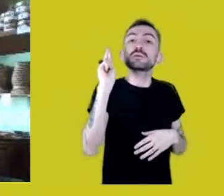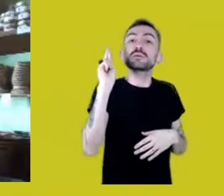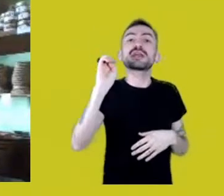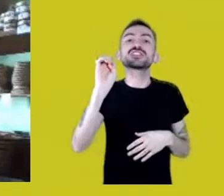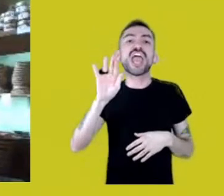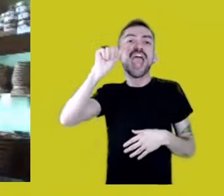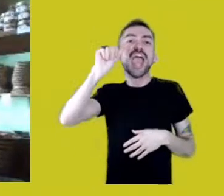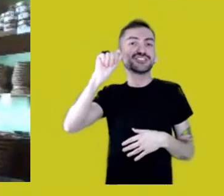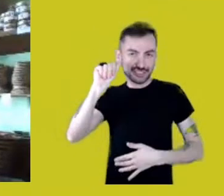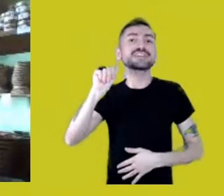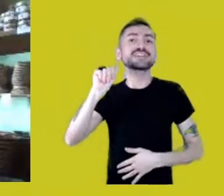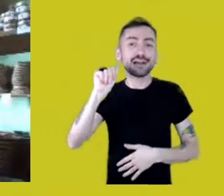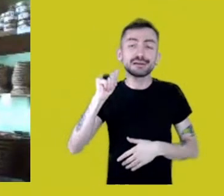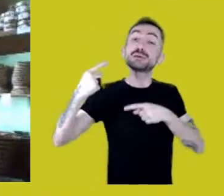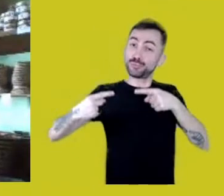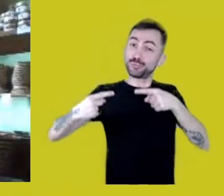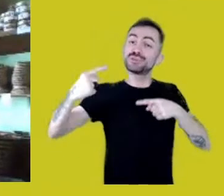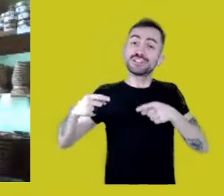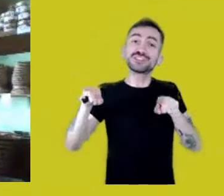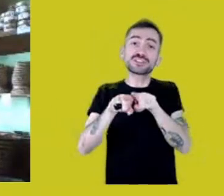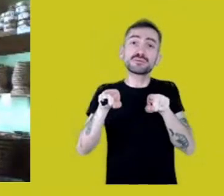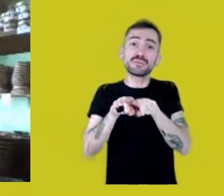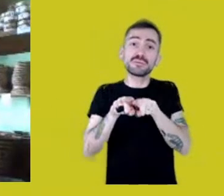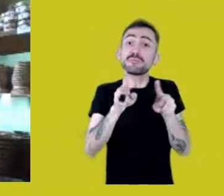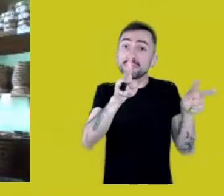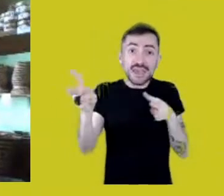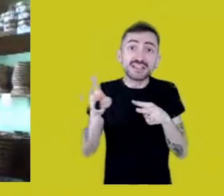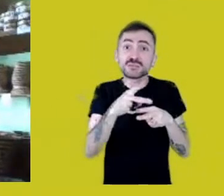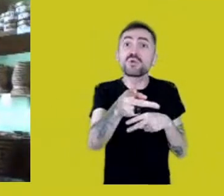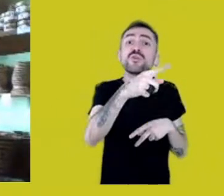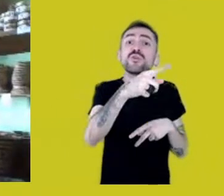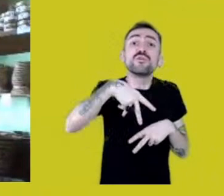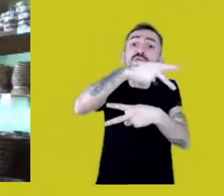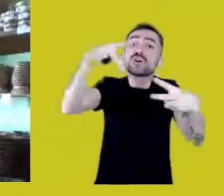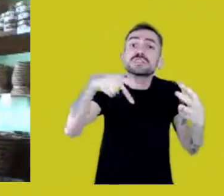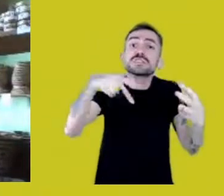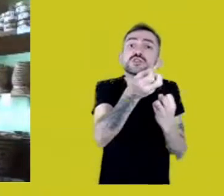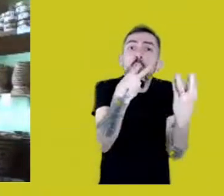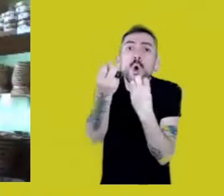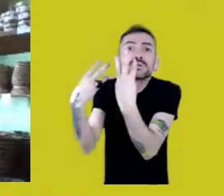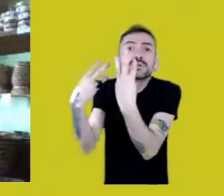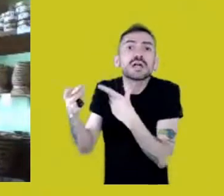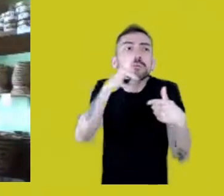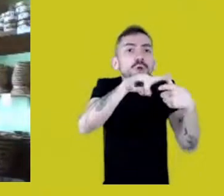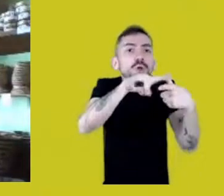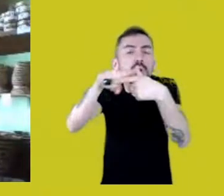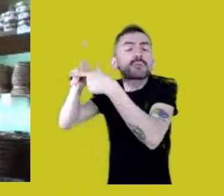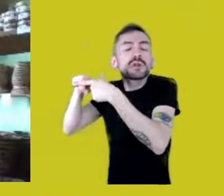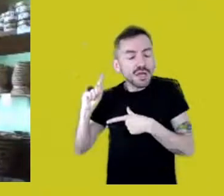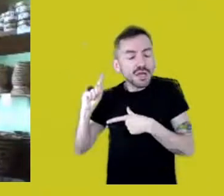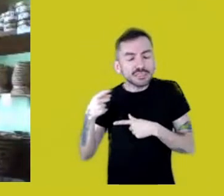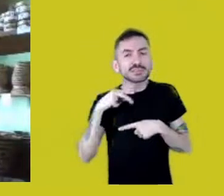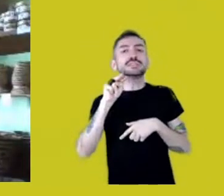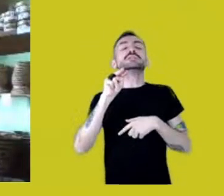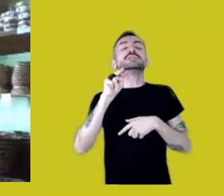facing the problems that you girls bring, and facing this opposition between seeing the territory as a shelter